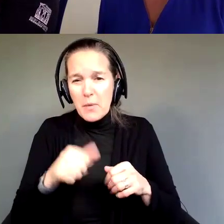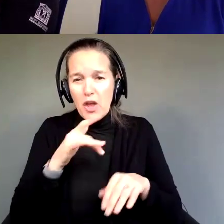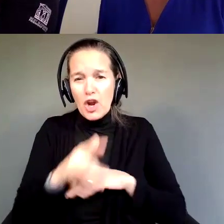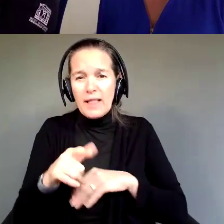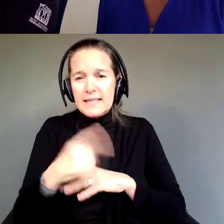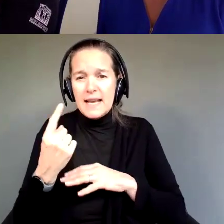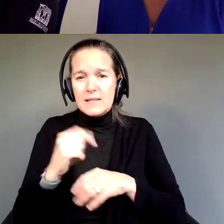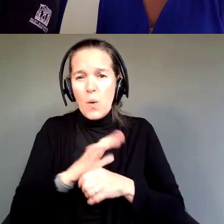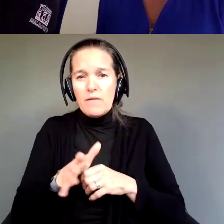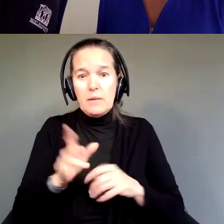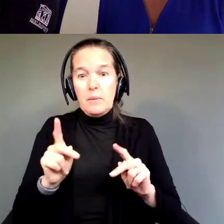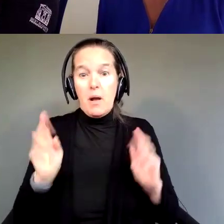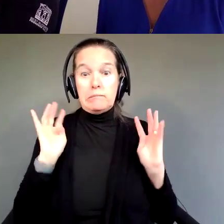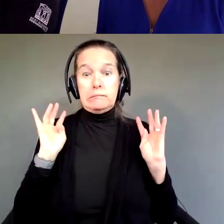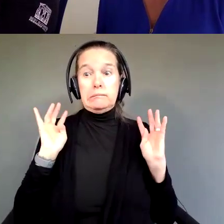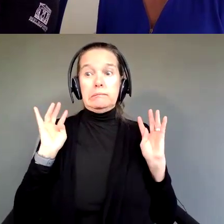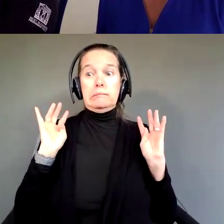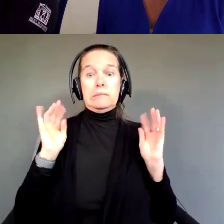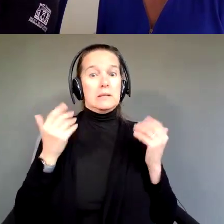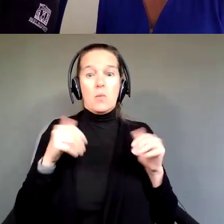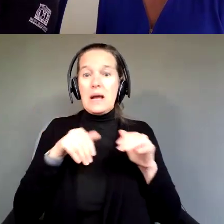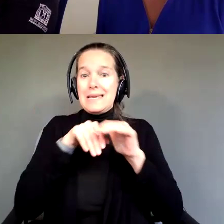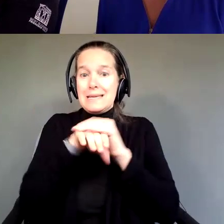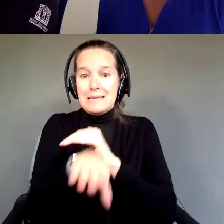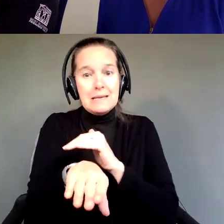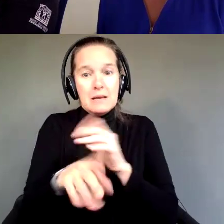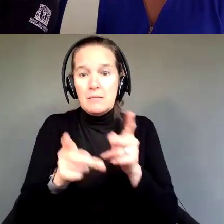you know. People didn't want to come in. It was scary.